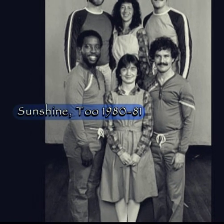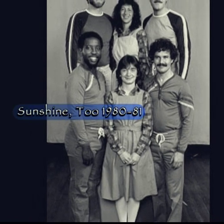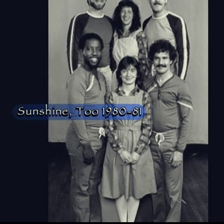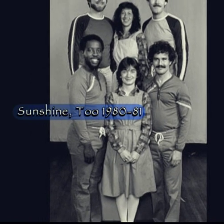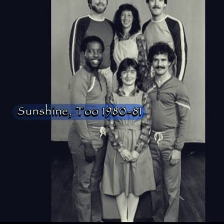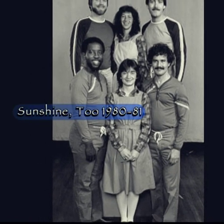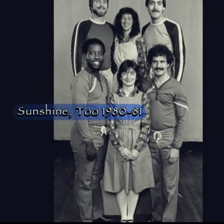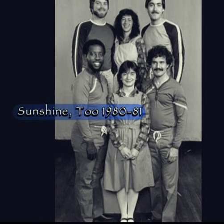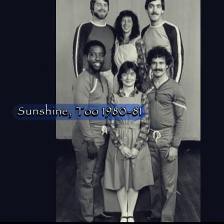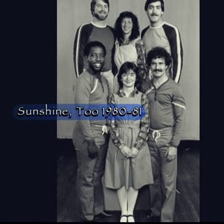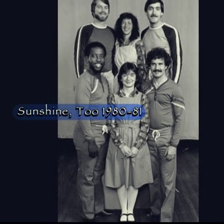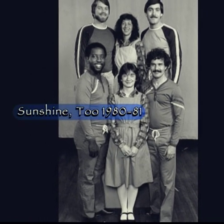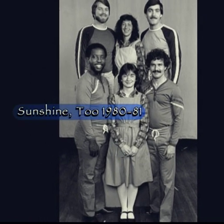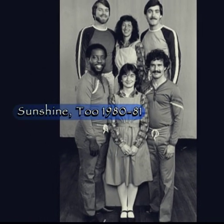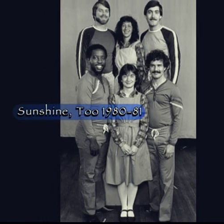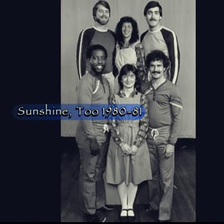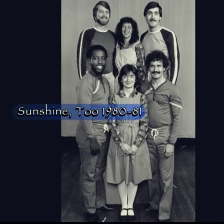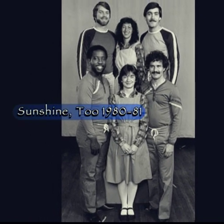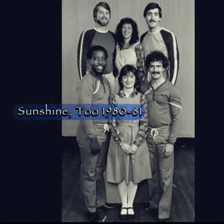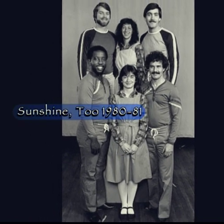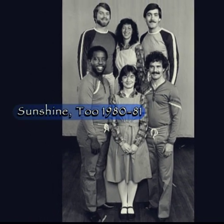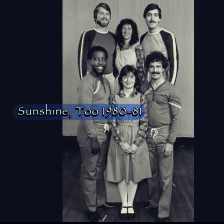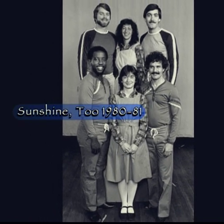It took a while for me to come into my own as a poet.